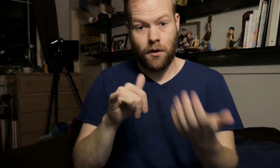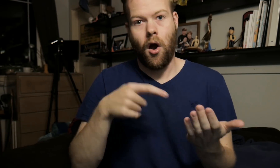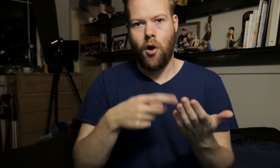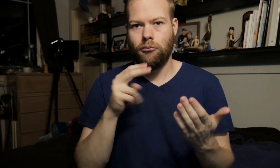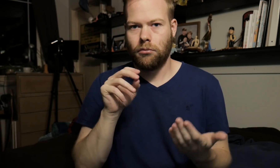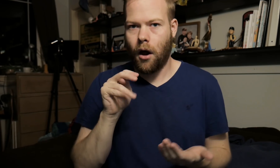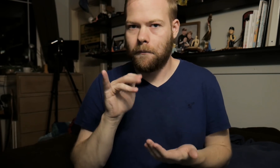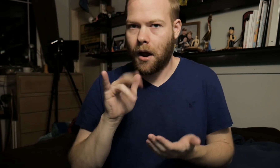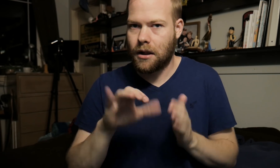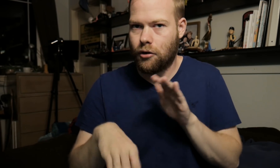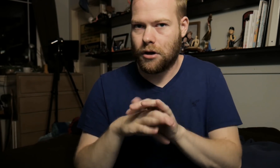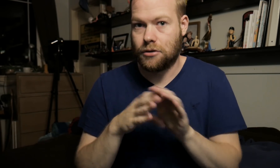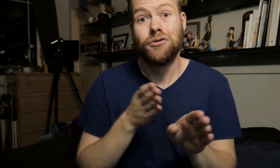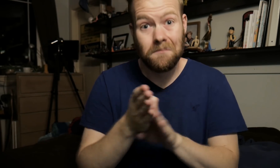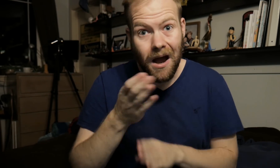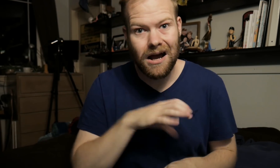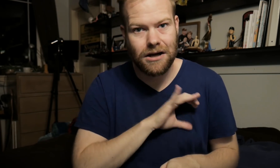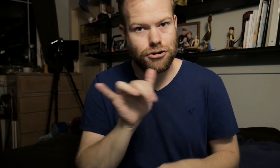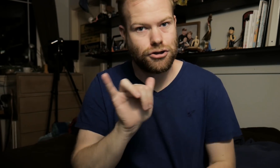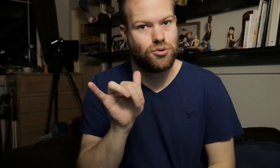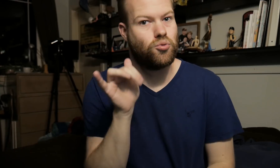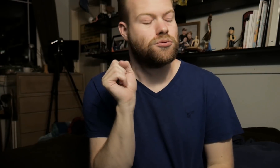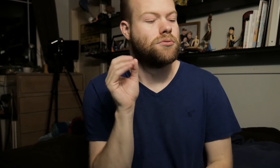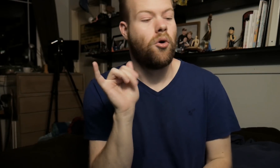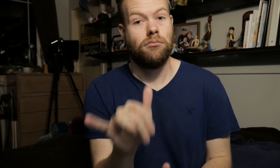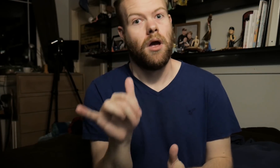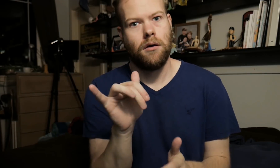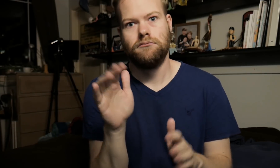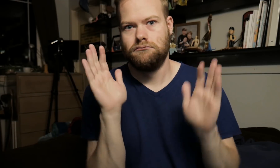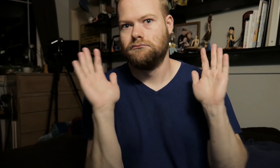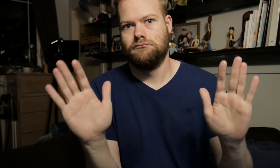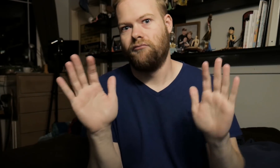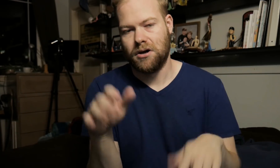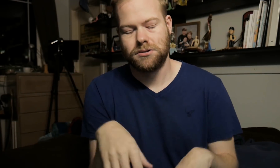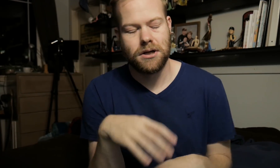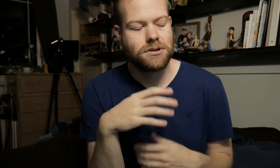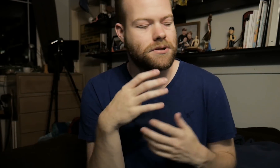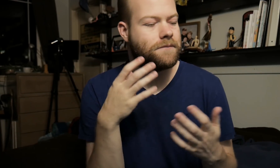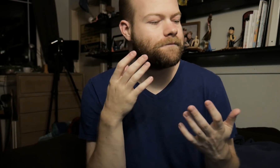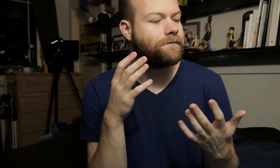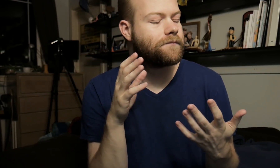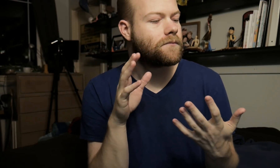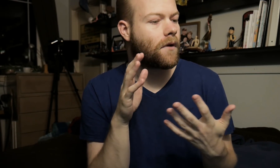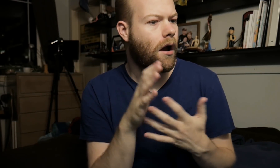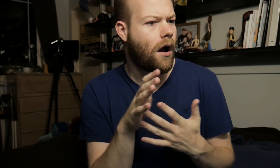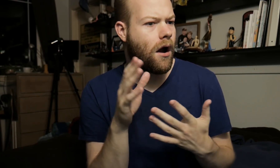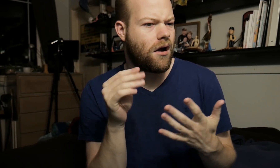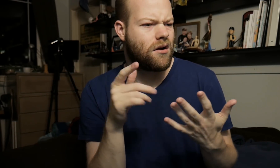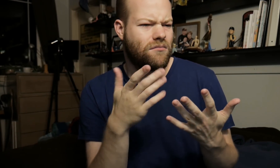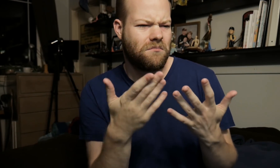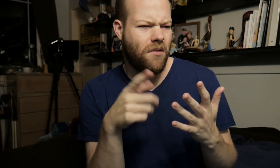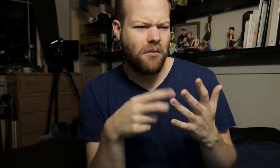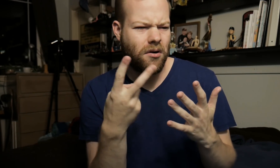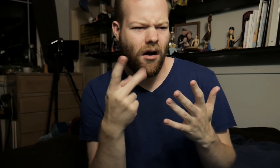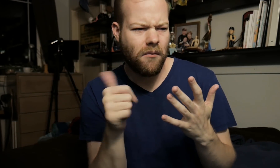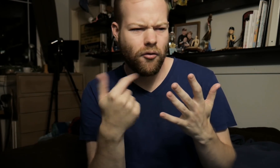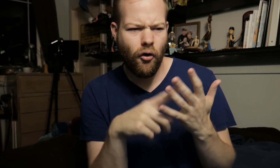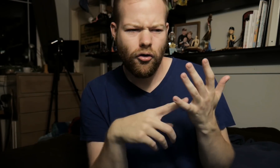Oh, a nonbinary character! A main character too, so that's fantastic. And probably a couple others.